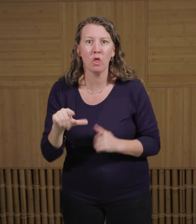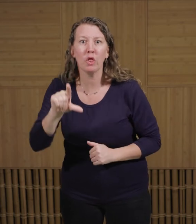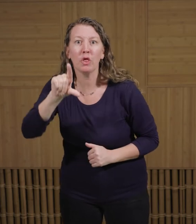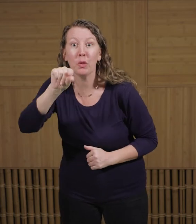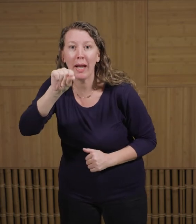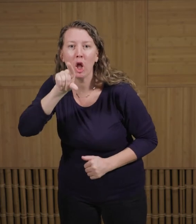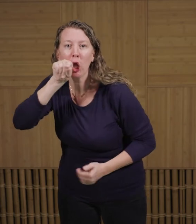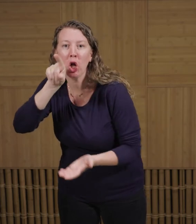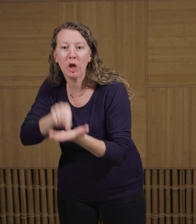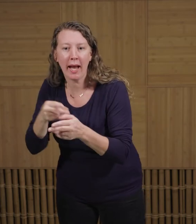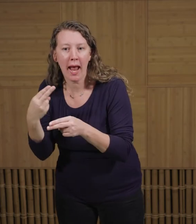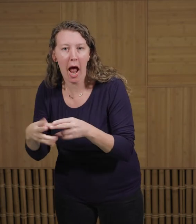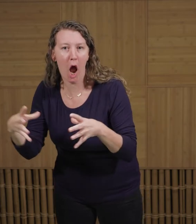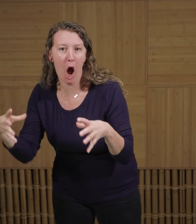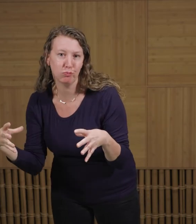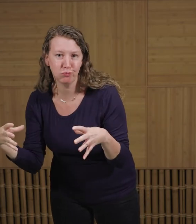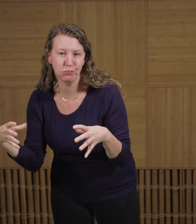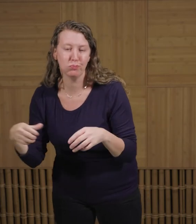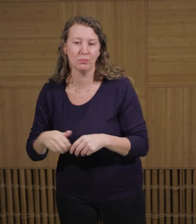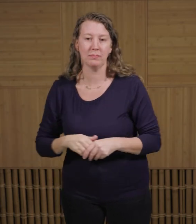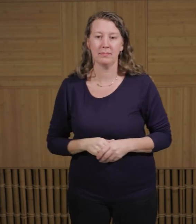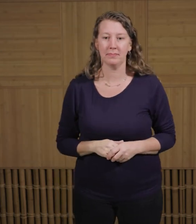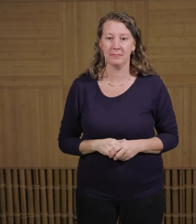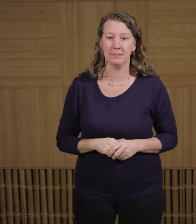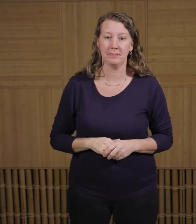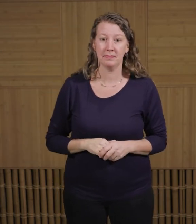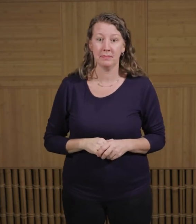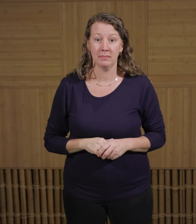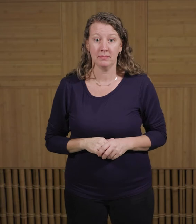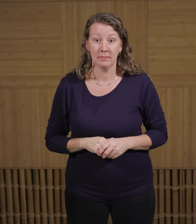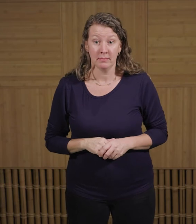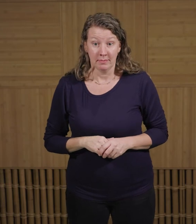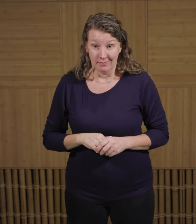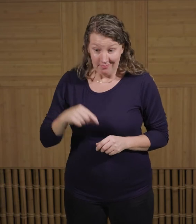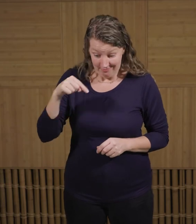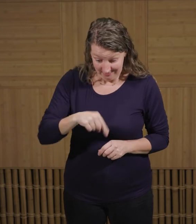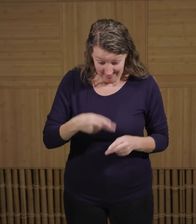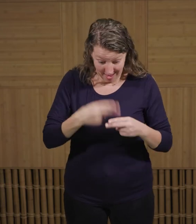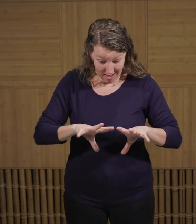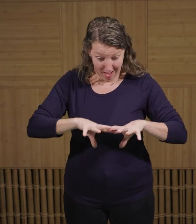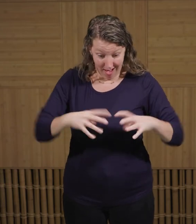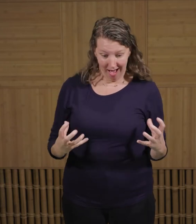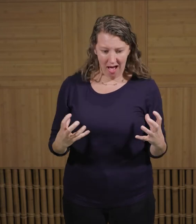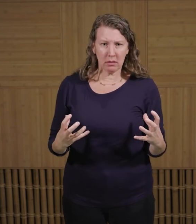equivalent to 20 chicken eggs. When an ostrich is hatched from an egg,